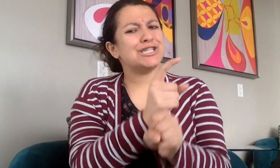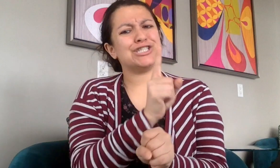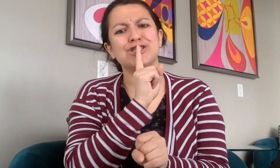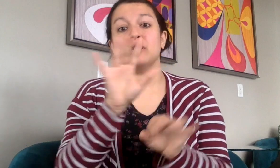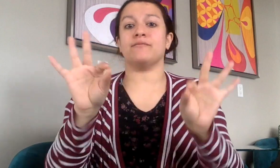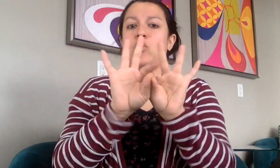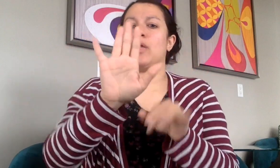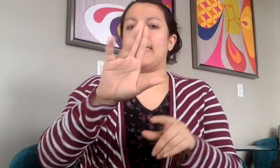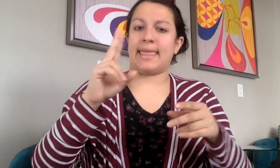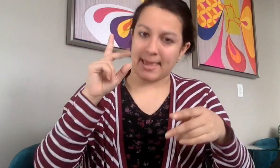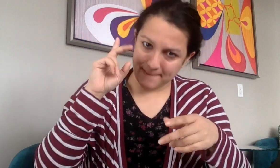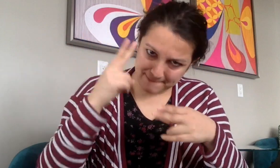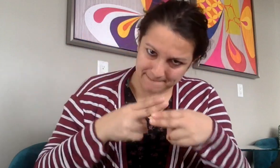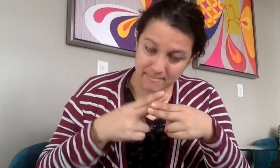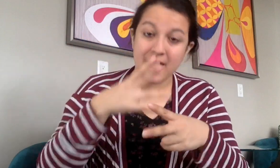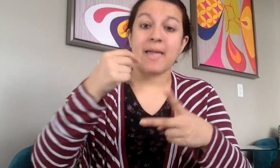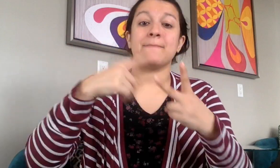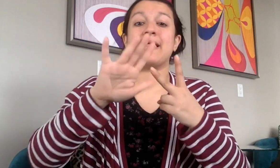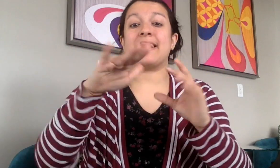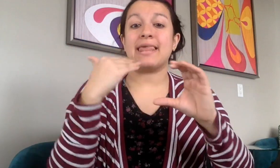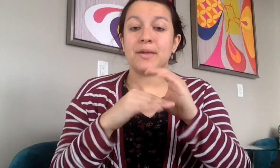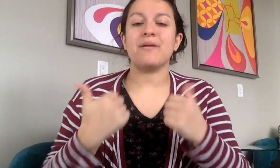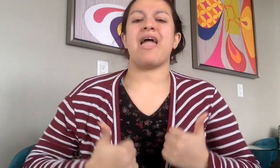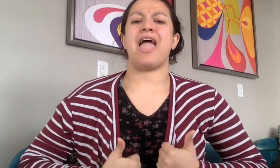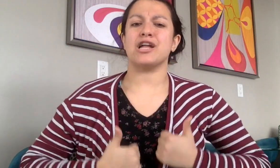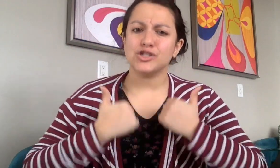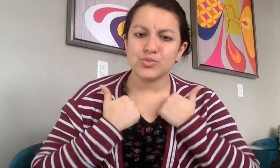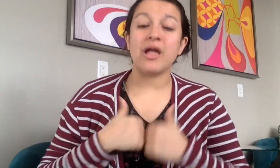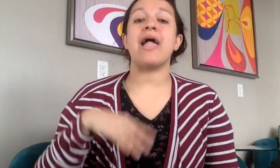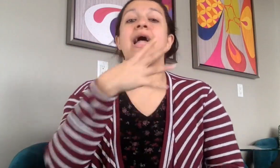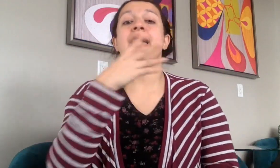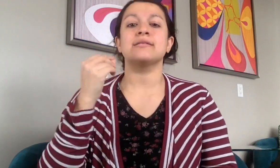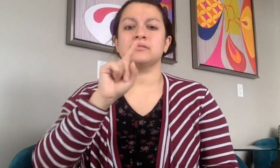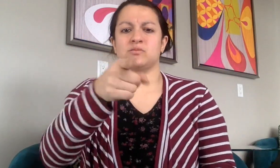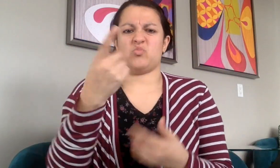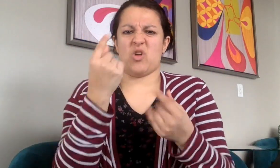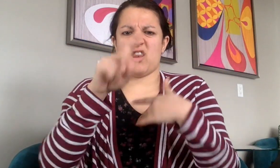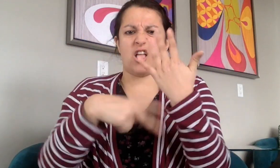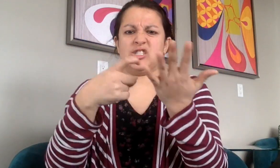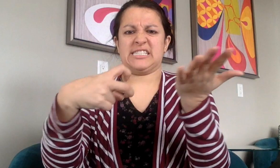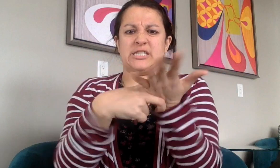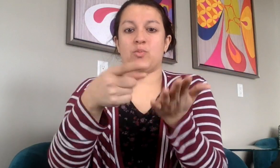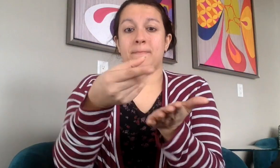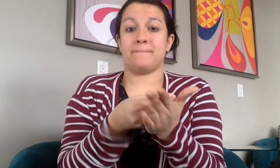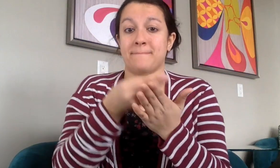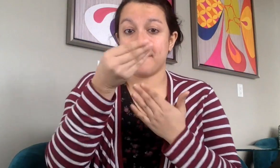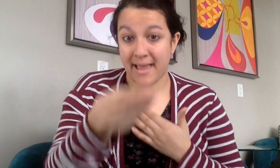Make sure to add your full name and email address Which type of ticket you buy